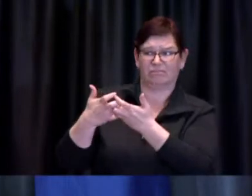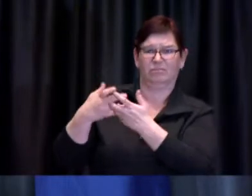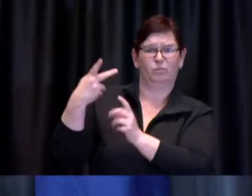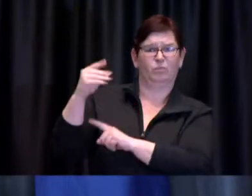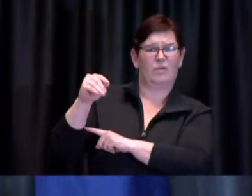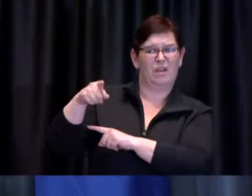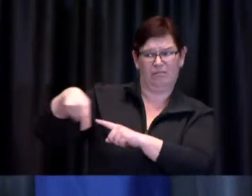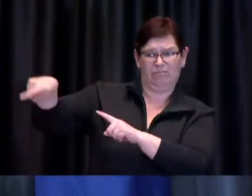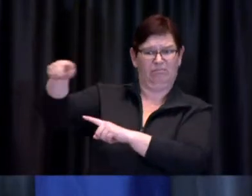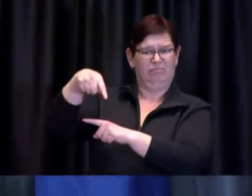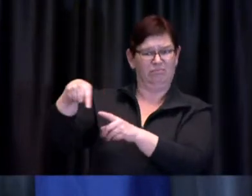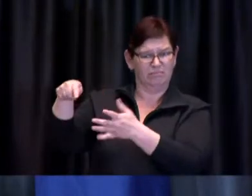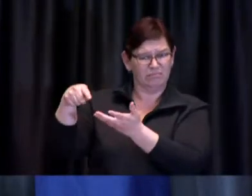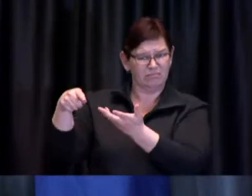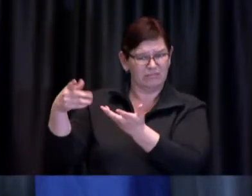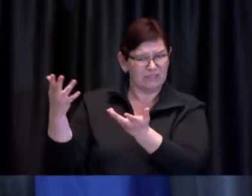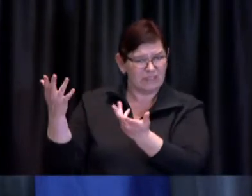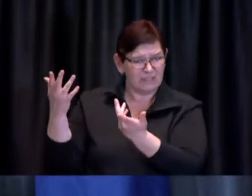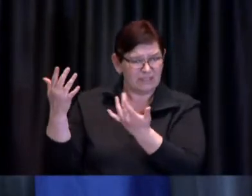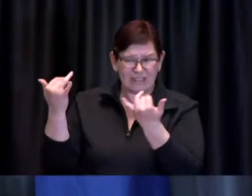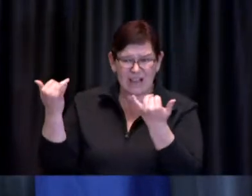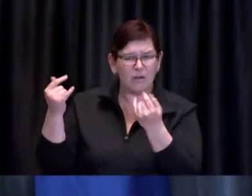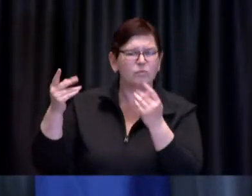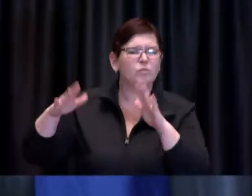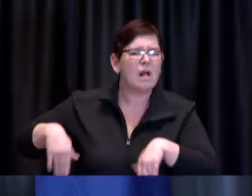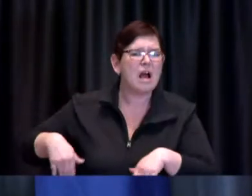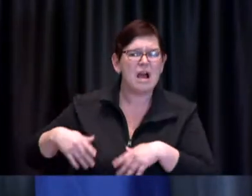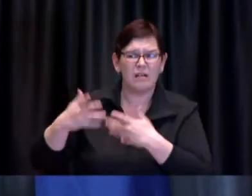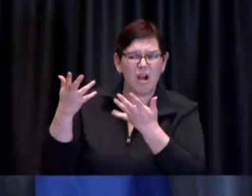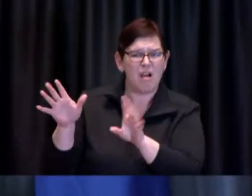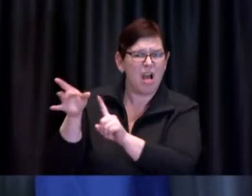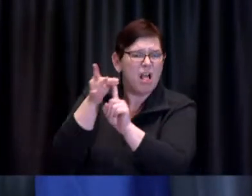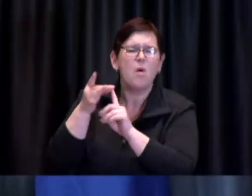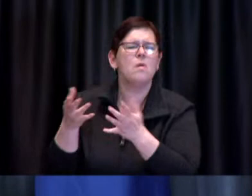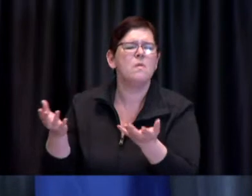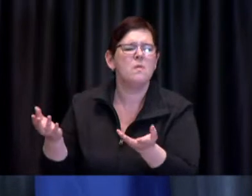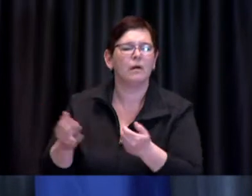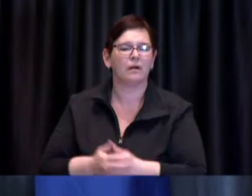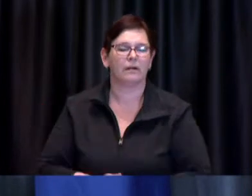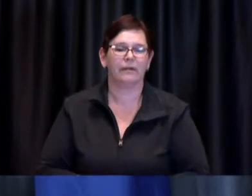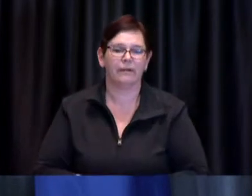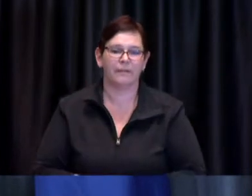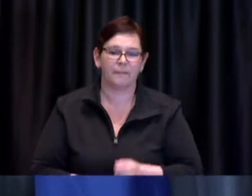Dr. de Villa: So thanks for the question Natalie so a couple of things one Toronto Public Health along with our